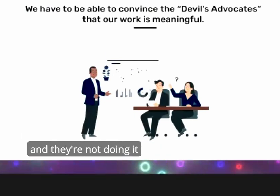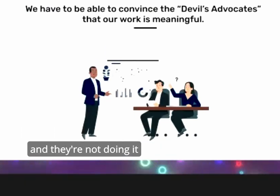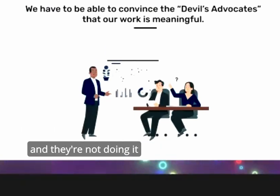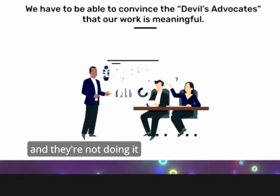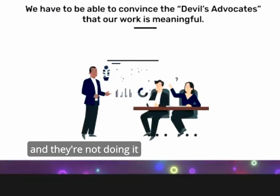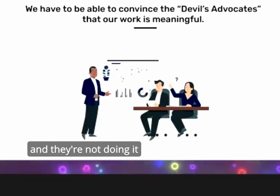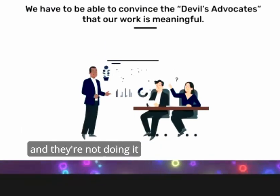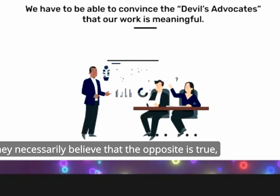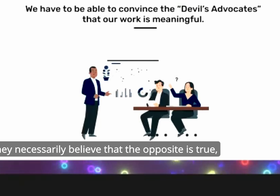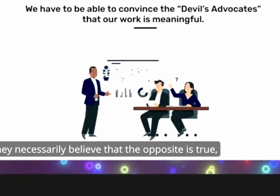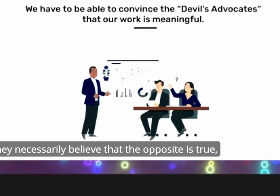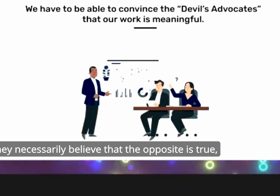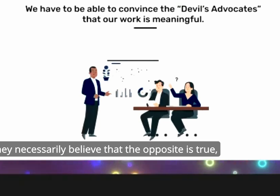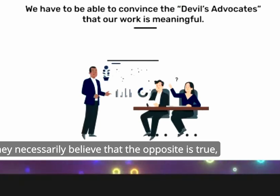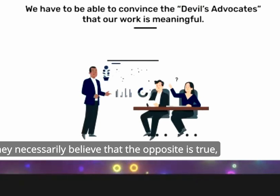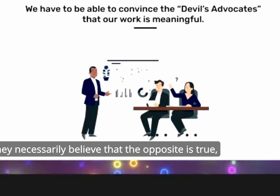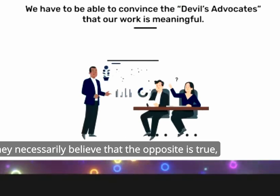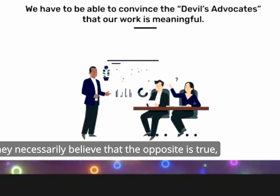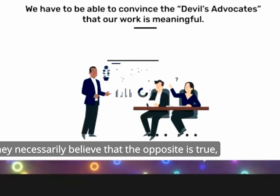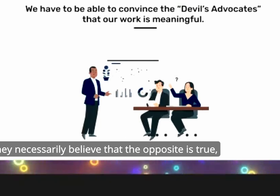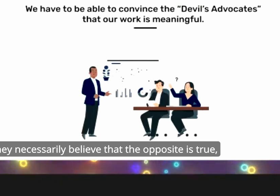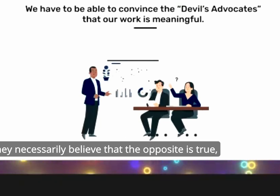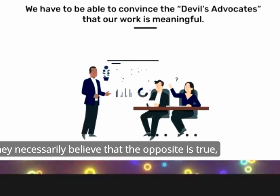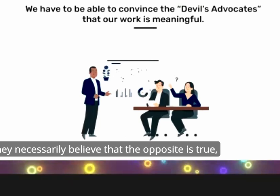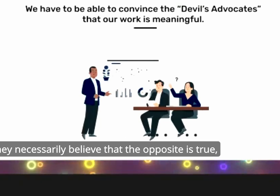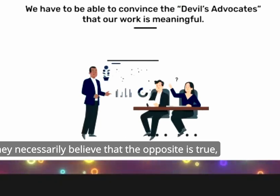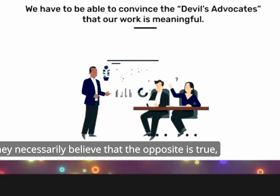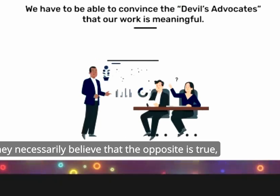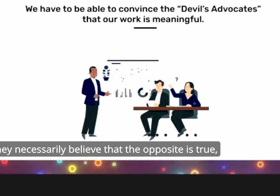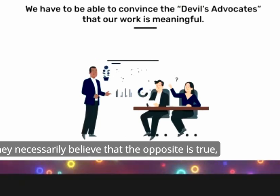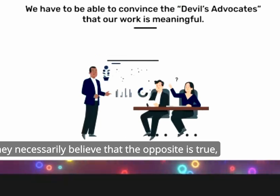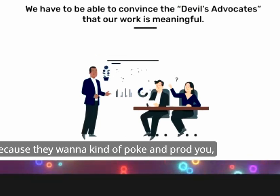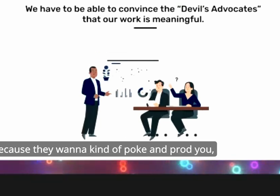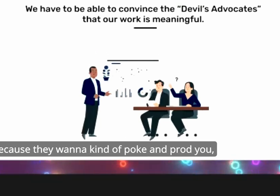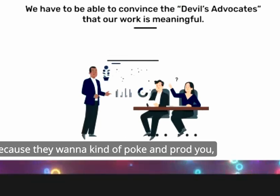and they're not doing it because necessarily believe that the the opposite is true but just